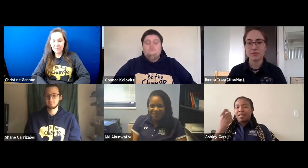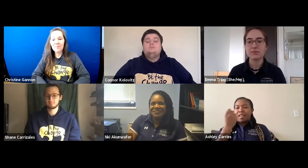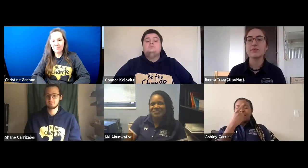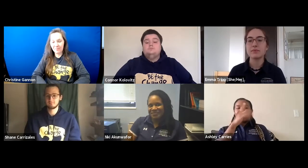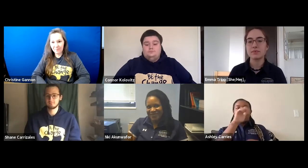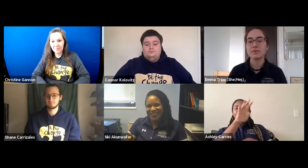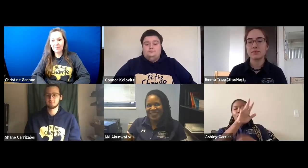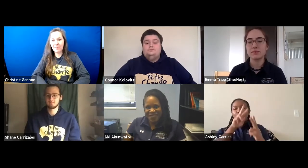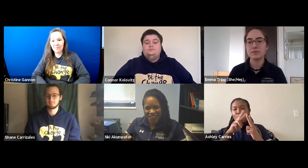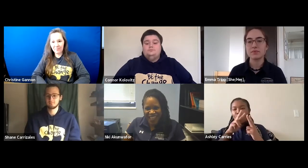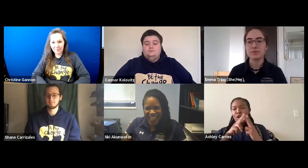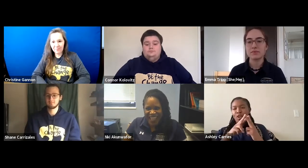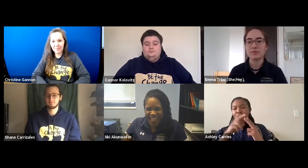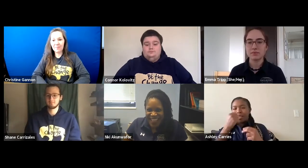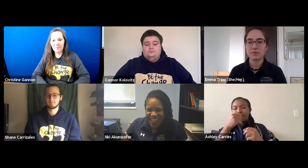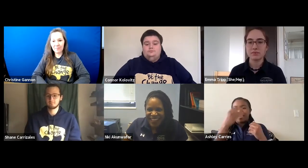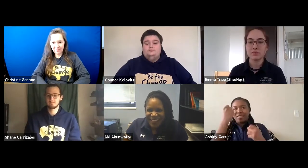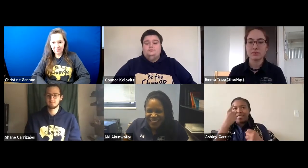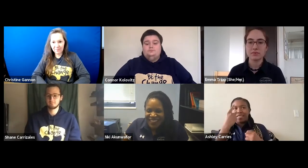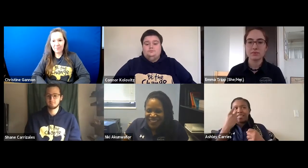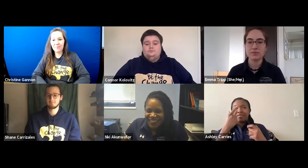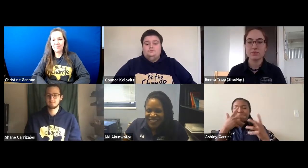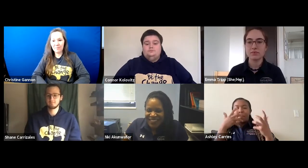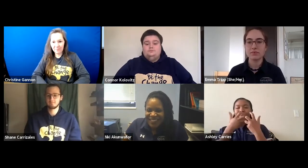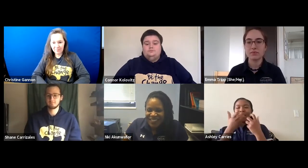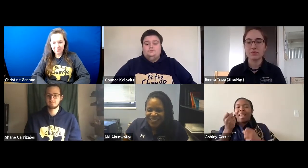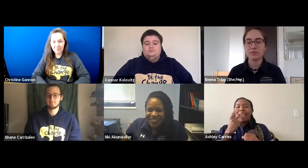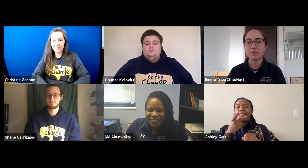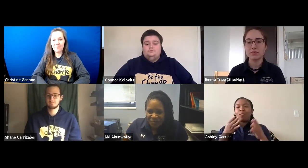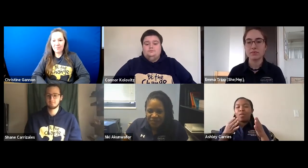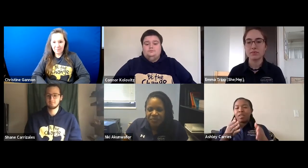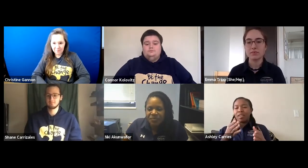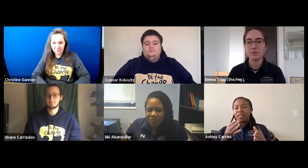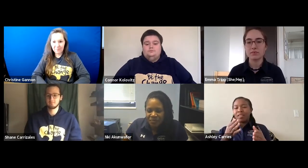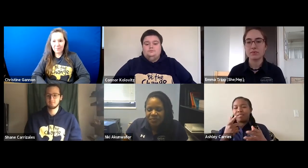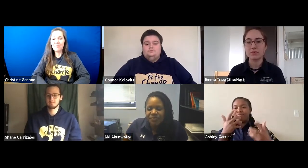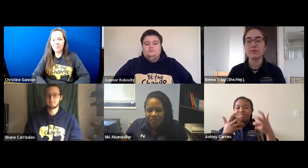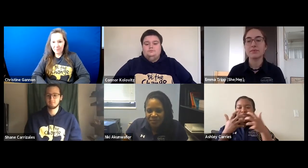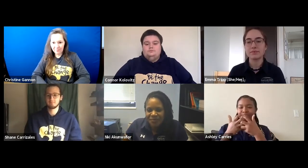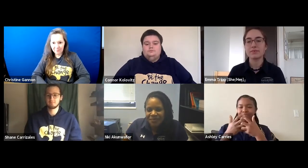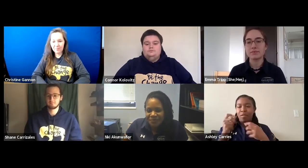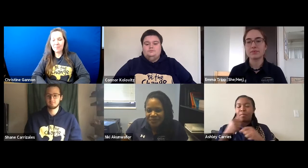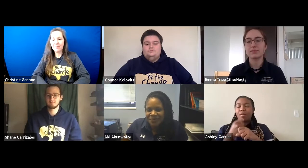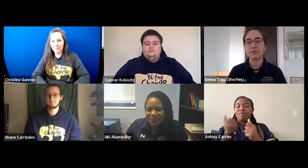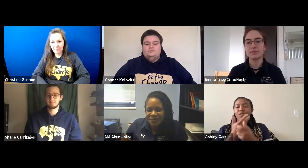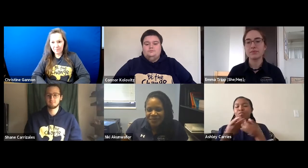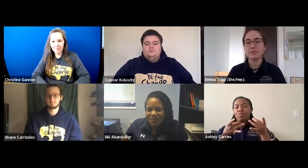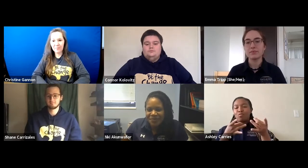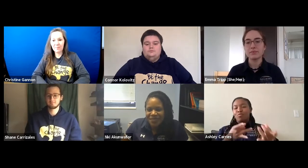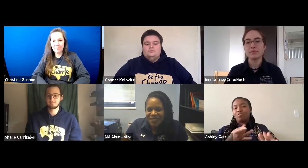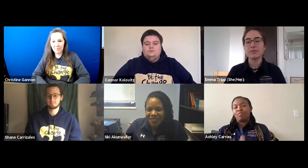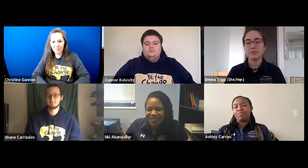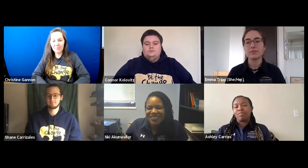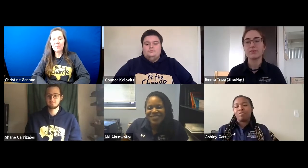So meeting your partner halfway to make sure everything goes smoothly.